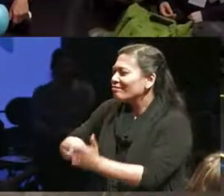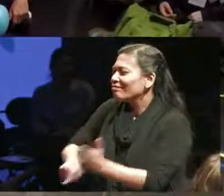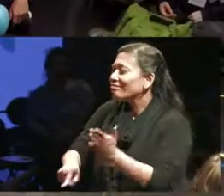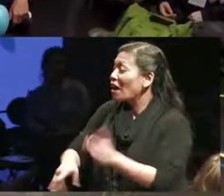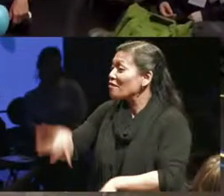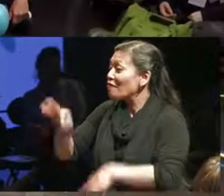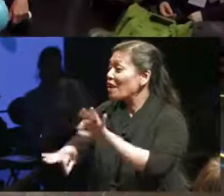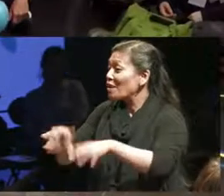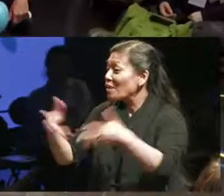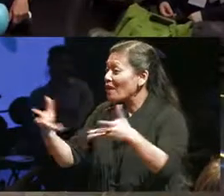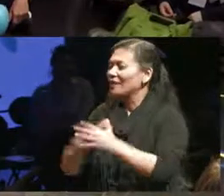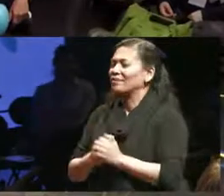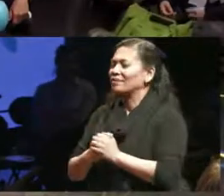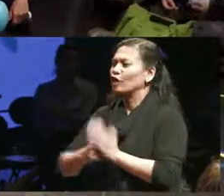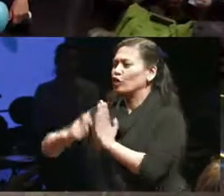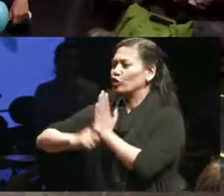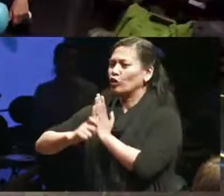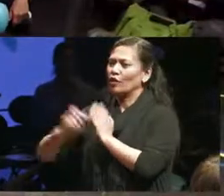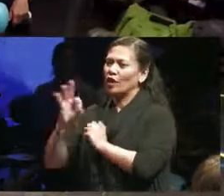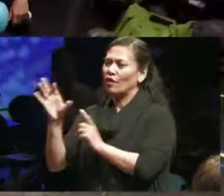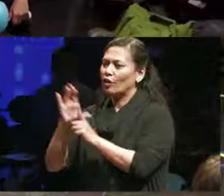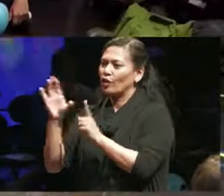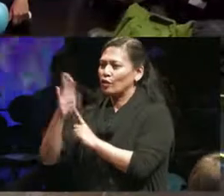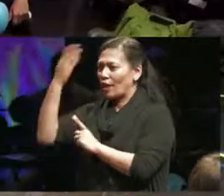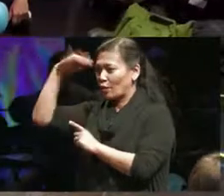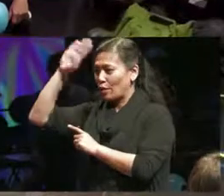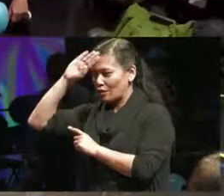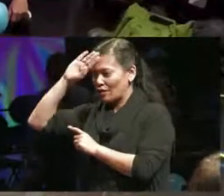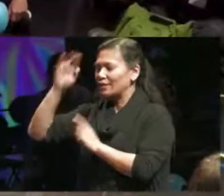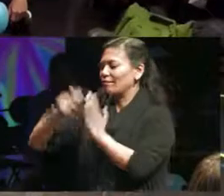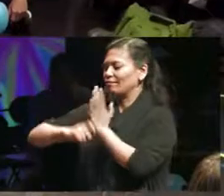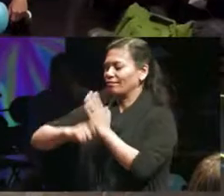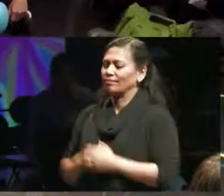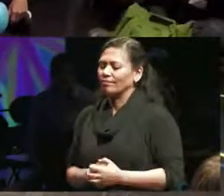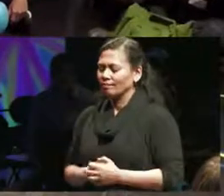was from the Journal of cultural anthropology so it talks about precarity